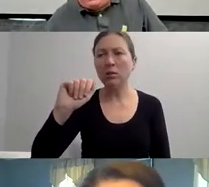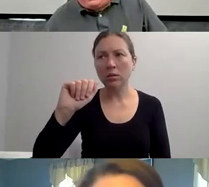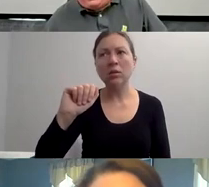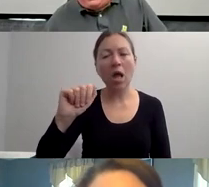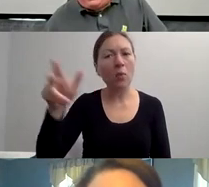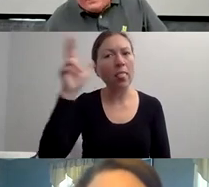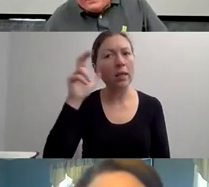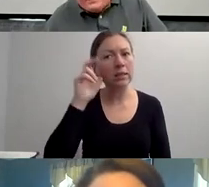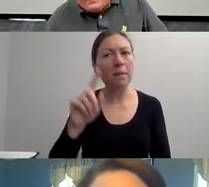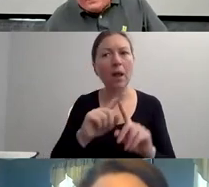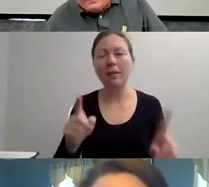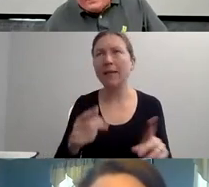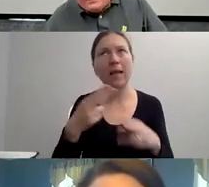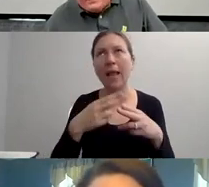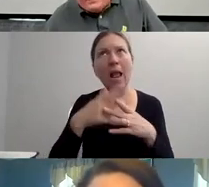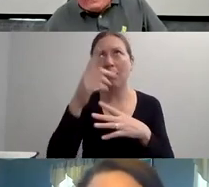IT COMES TO DISABILITY.